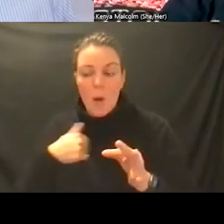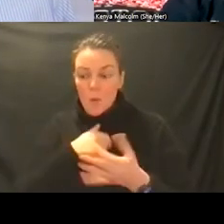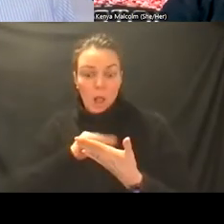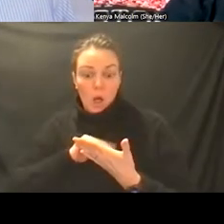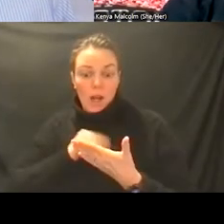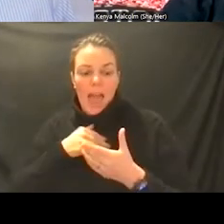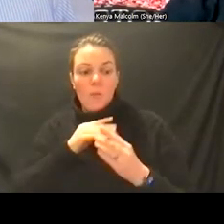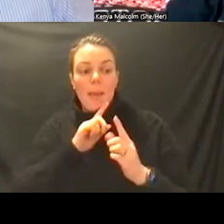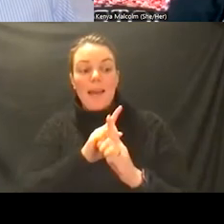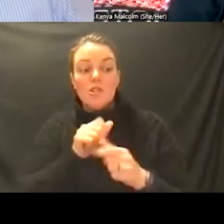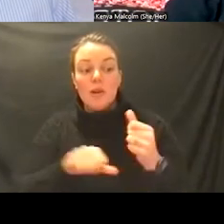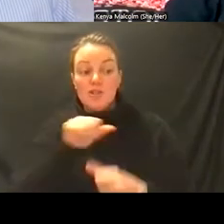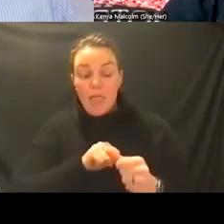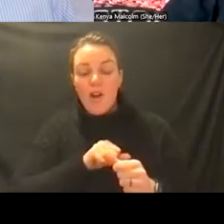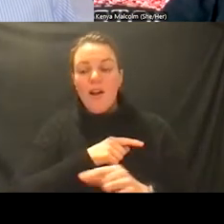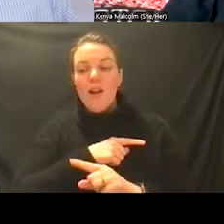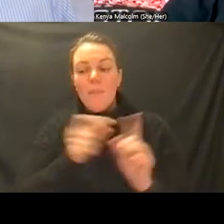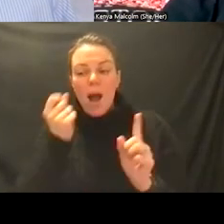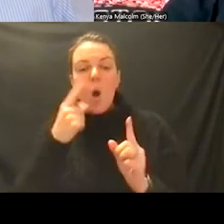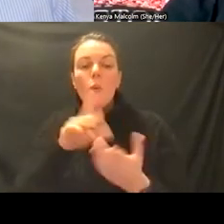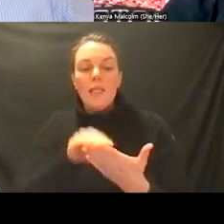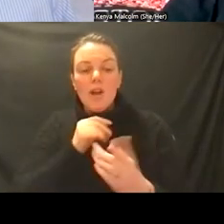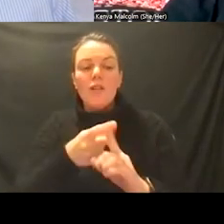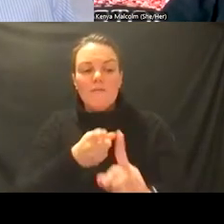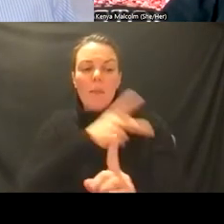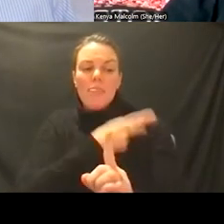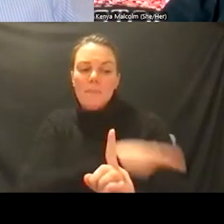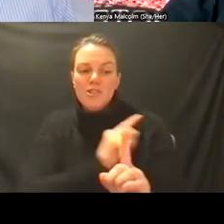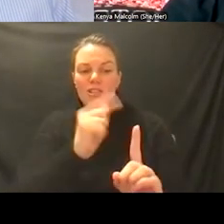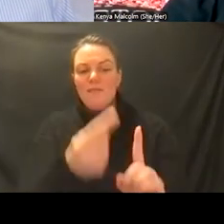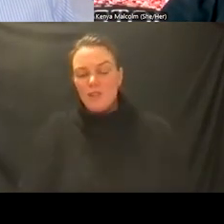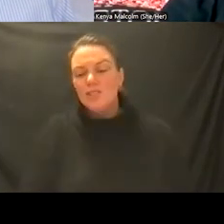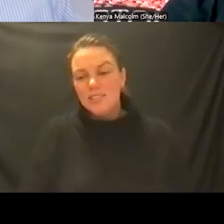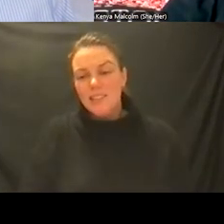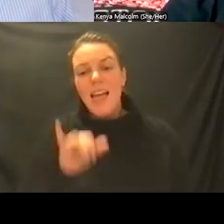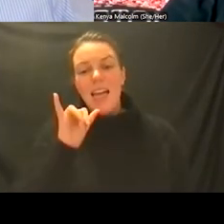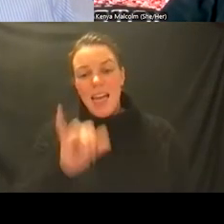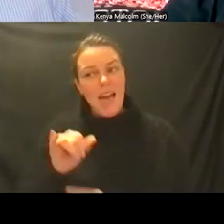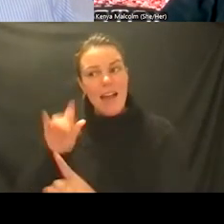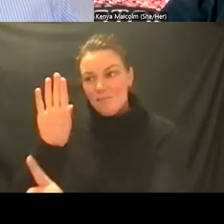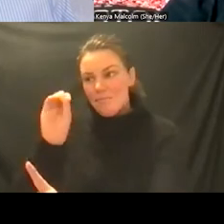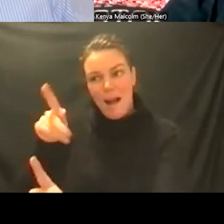it but i think we learn it from the patients initially right and it's what bob said i uh